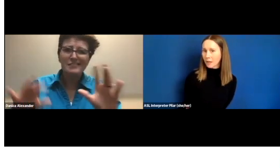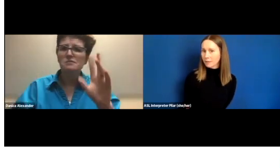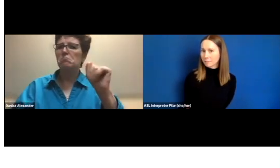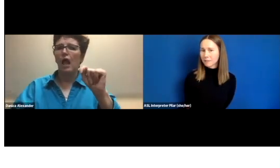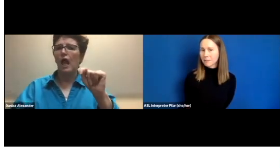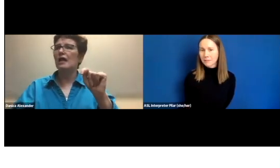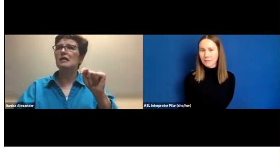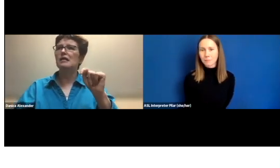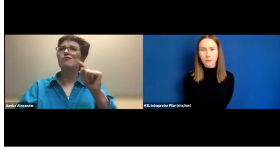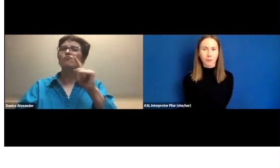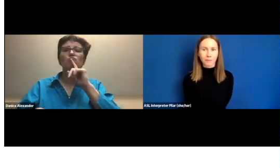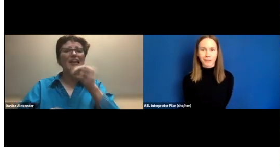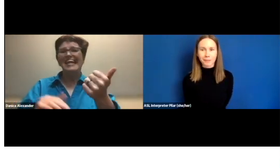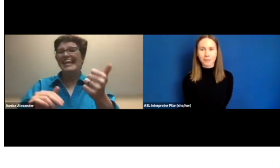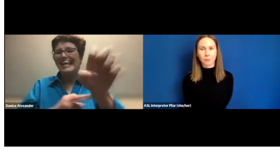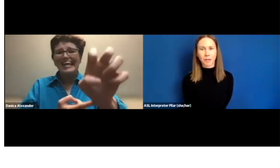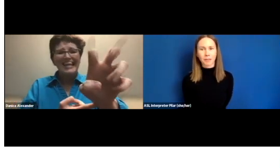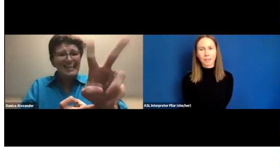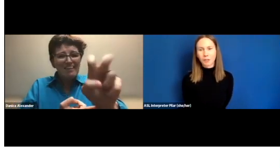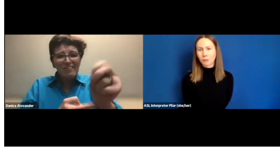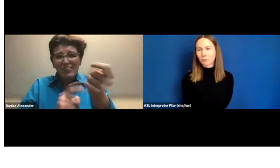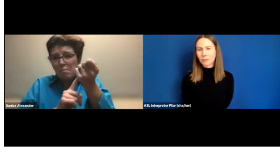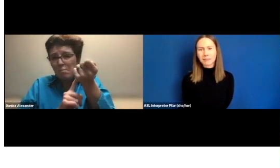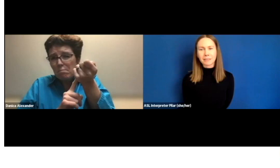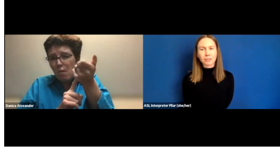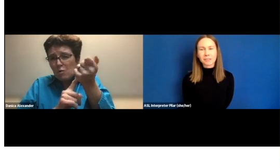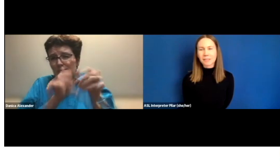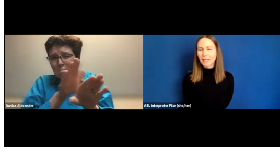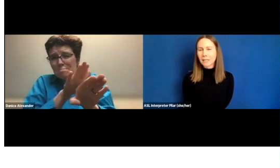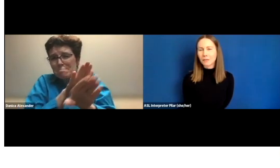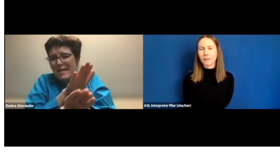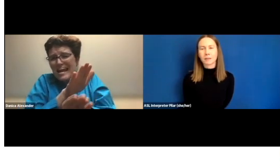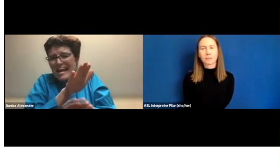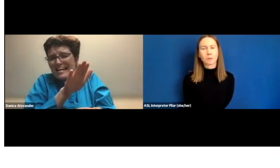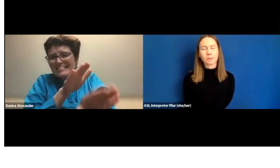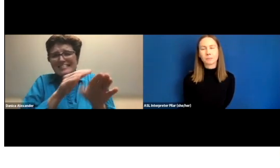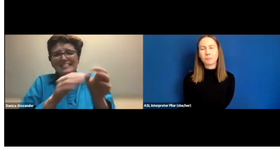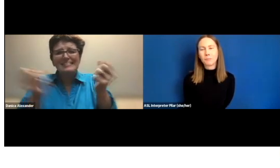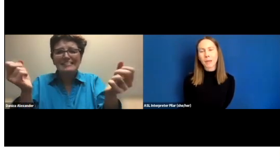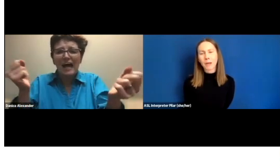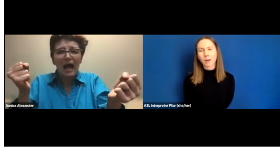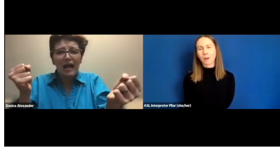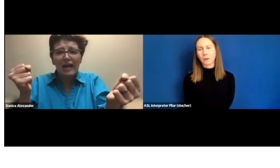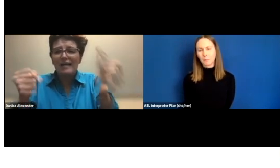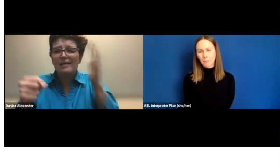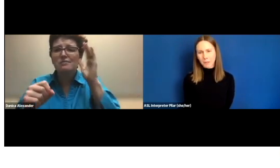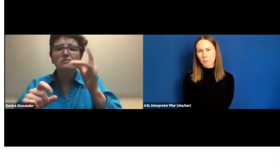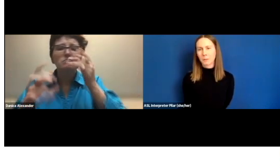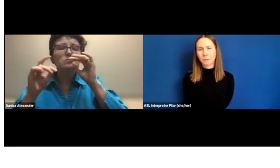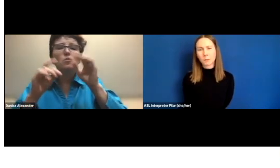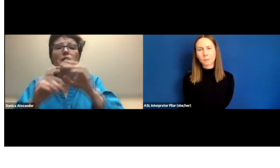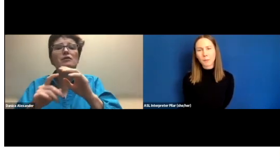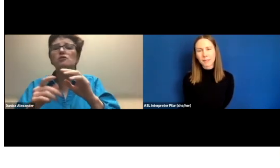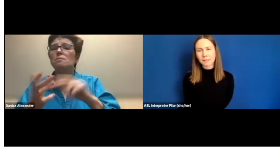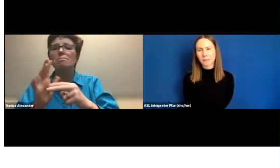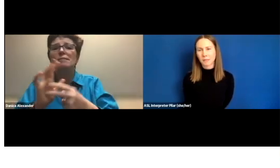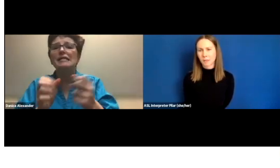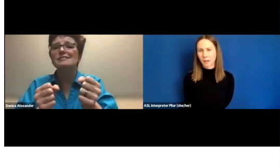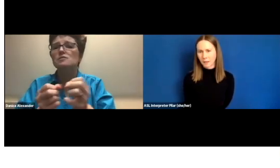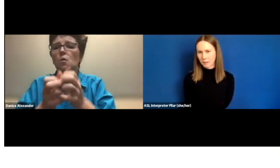how do we help the deaf community in the library once people walk through the doors,